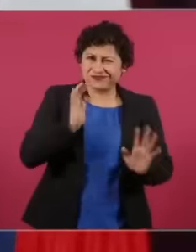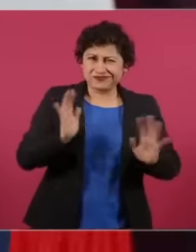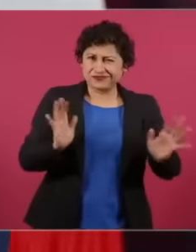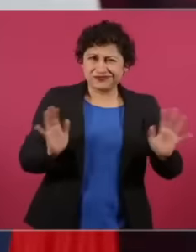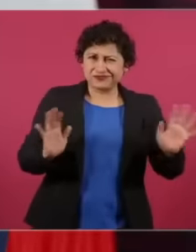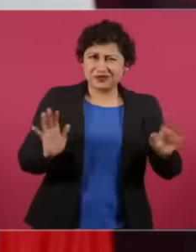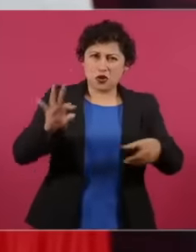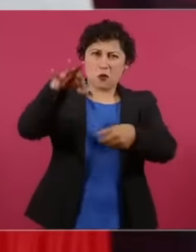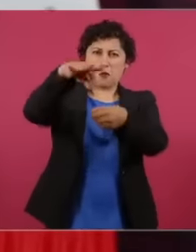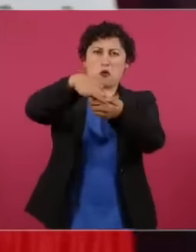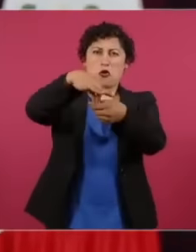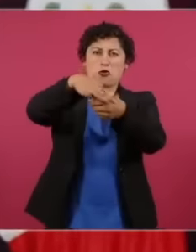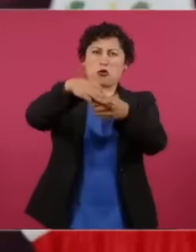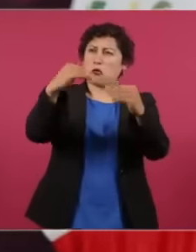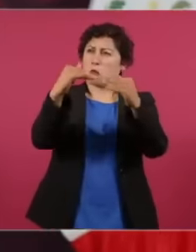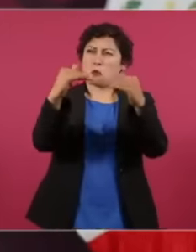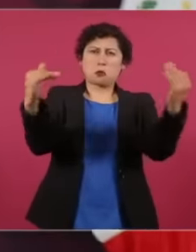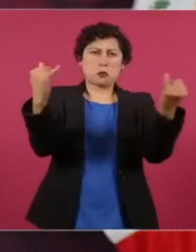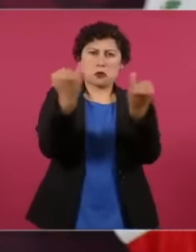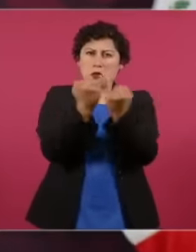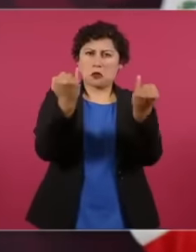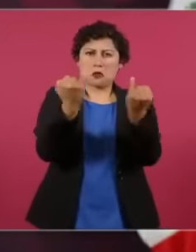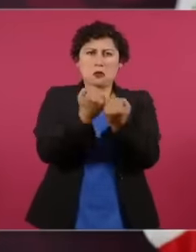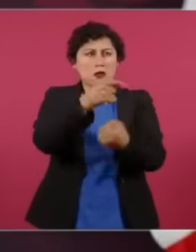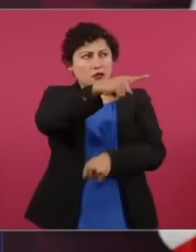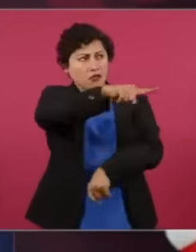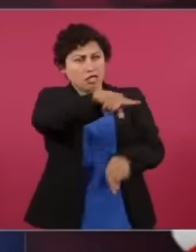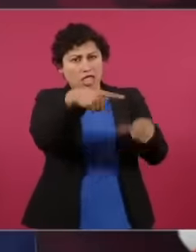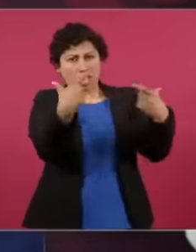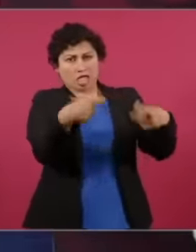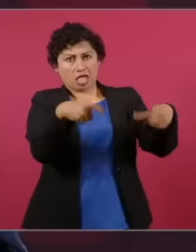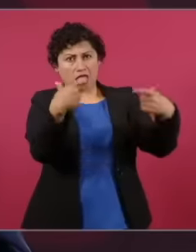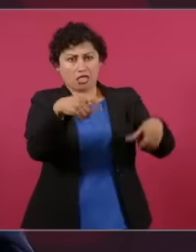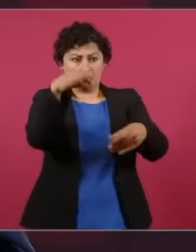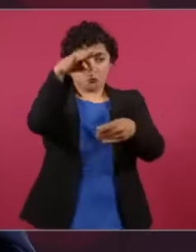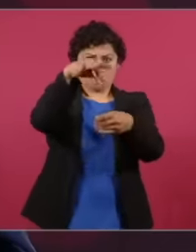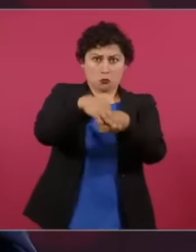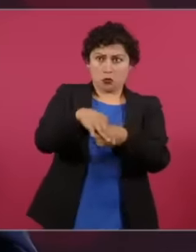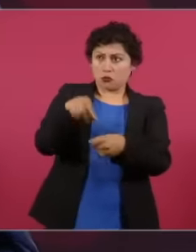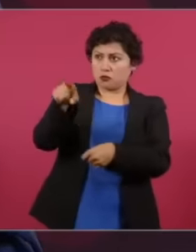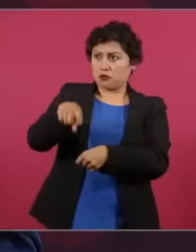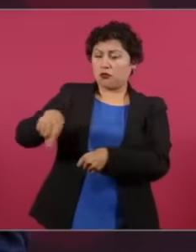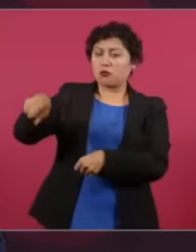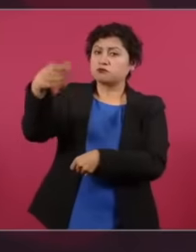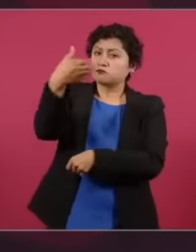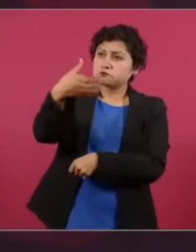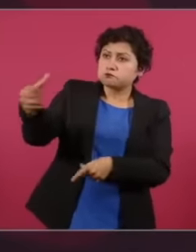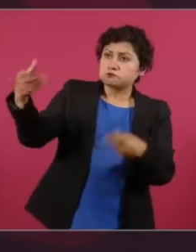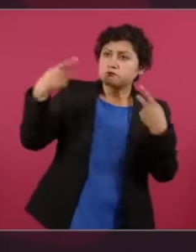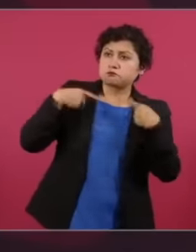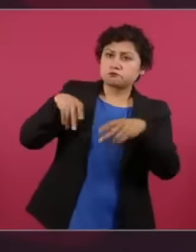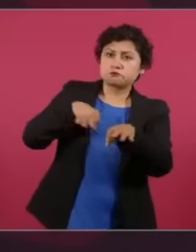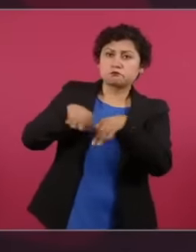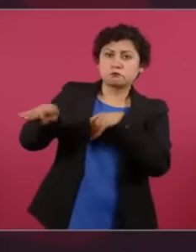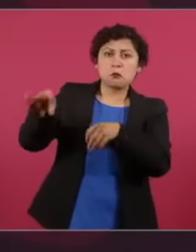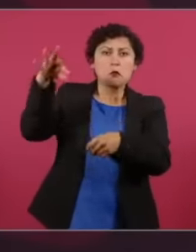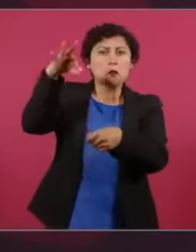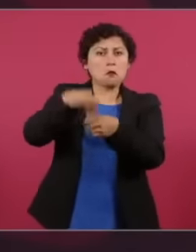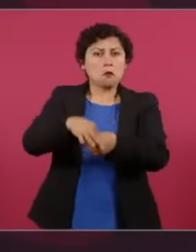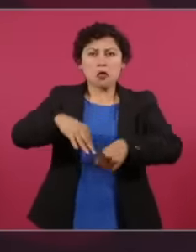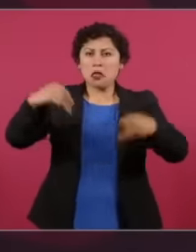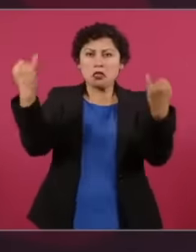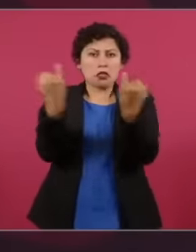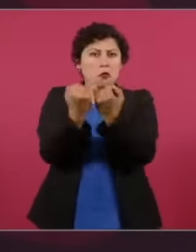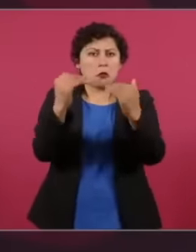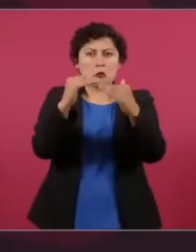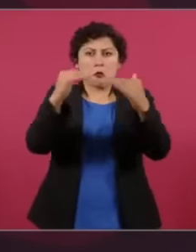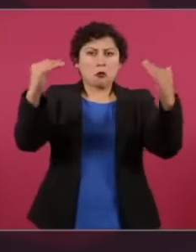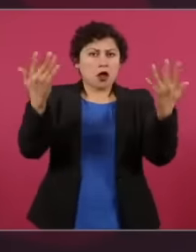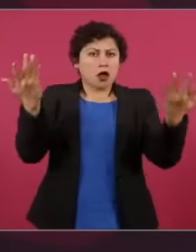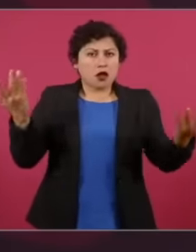democracy is not worth the same as that of a peasant. The vote of a worker is the same